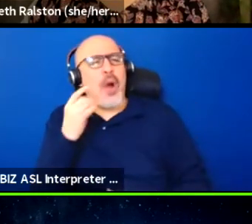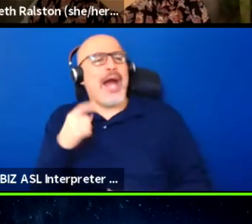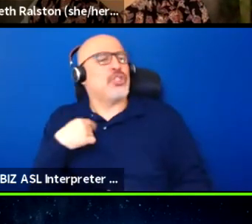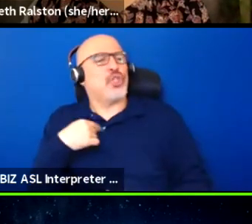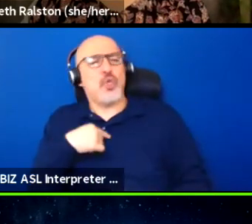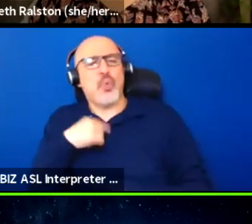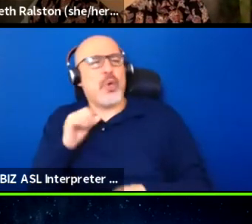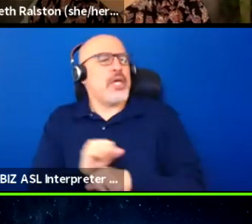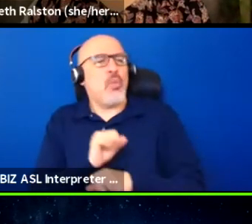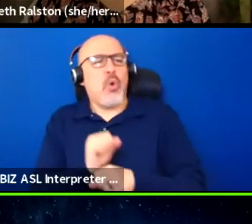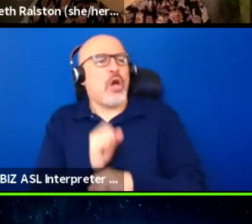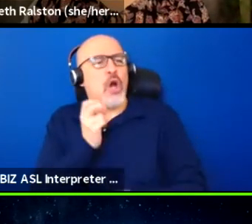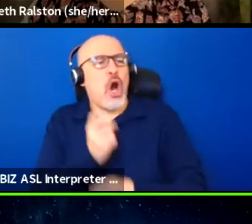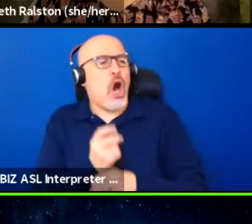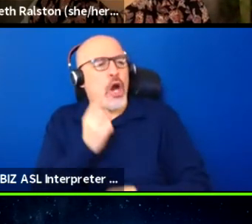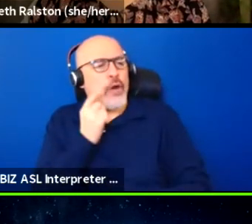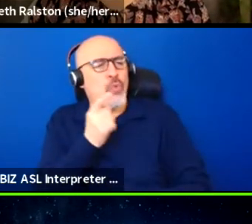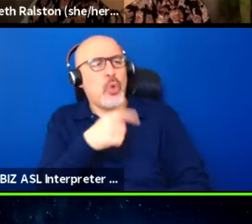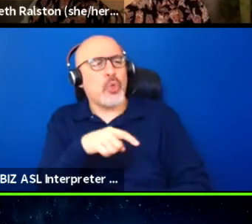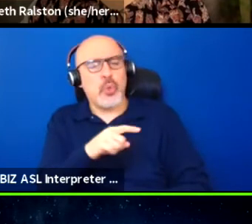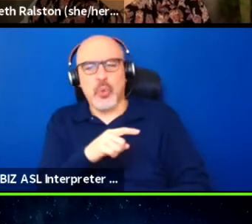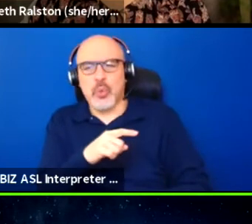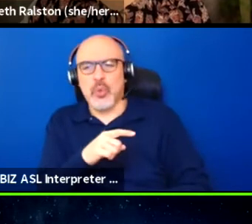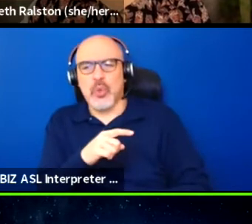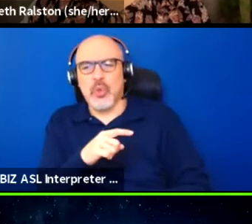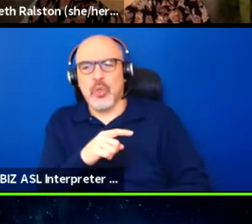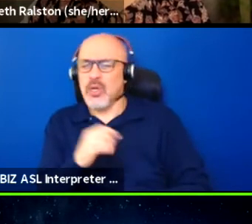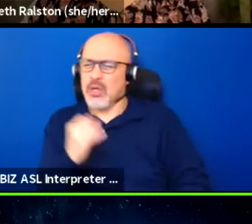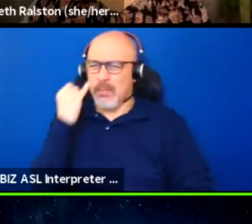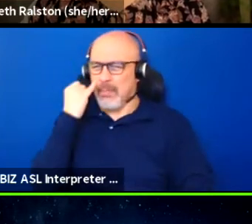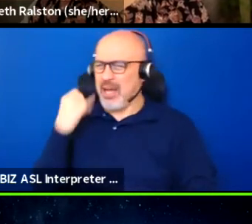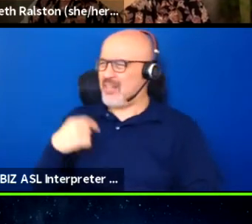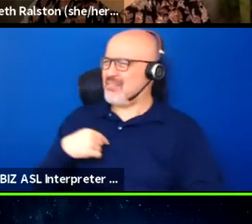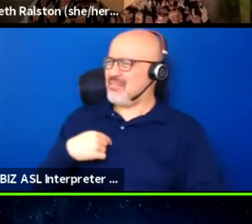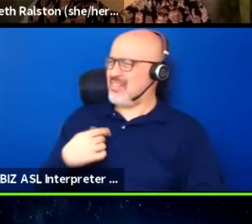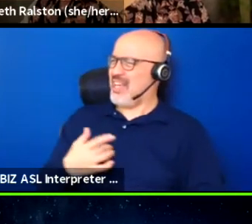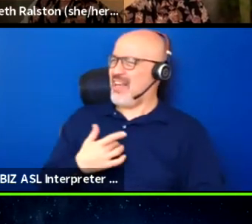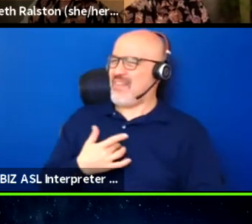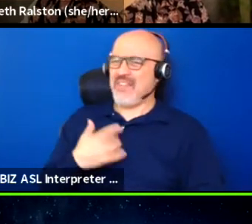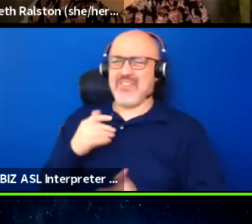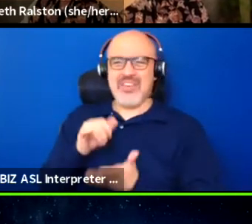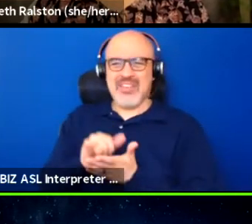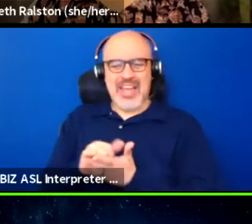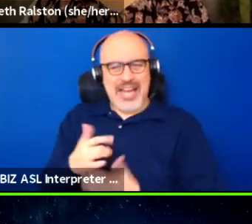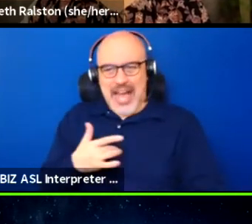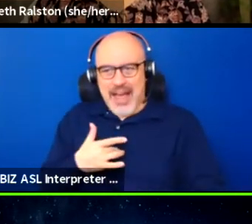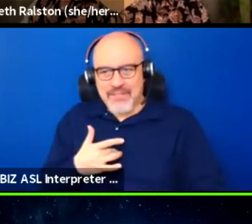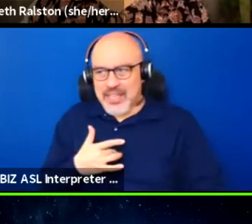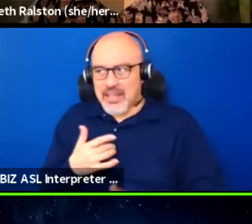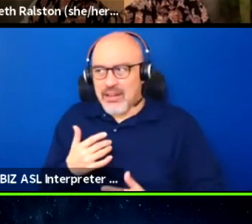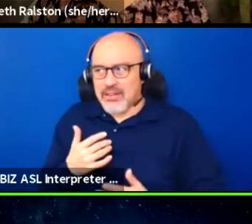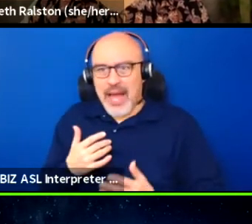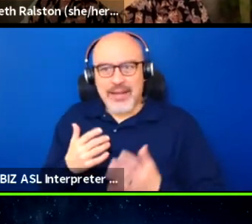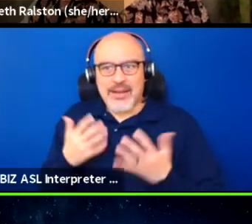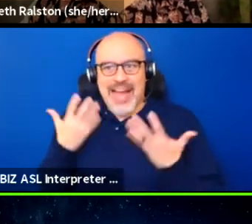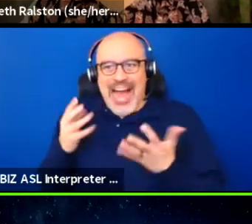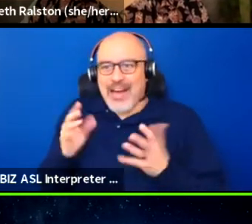And again, it, when you start to feel that way, you end up not wanting to show up, like, well, I mean,